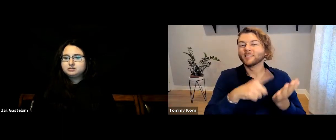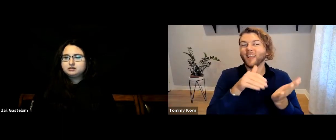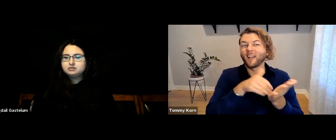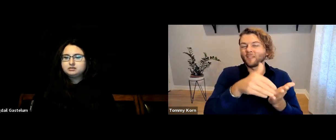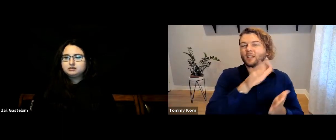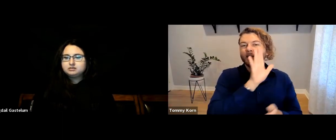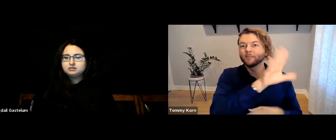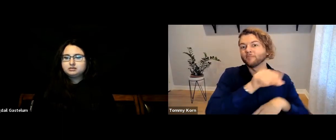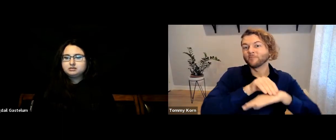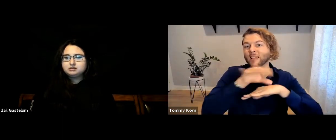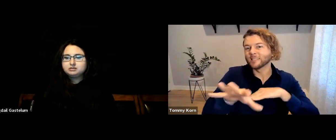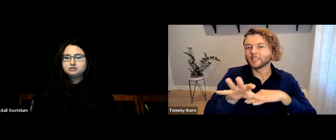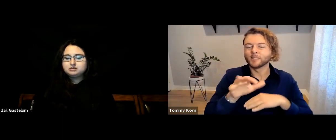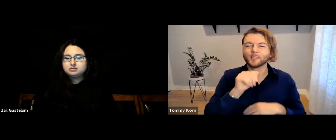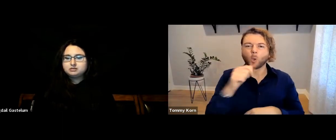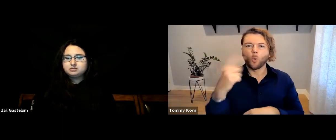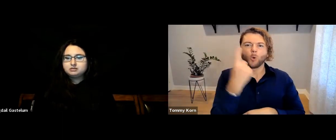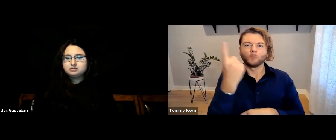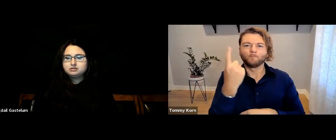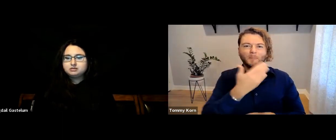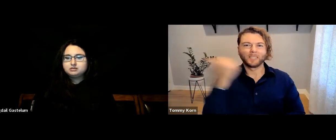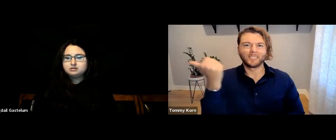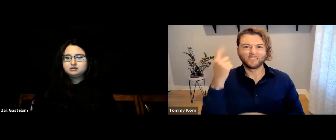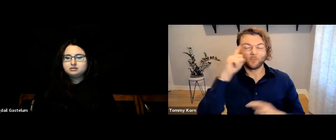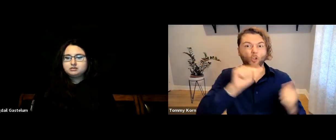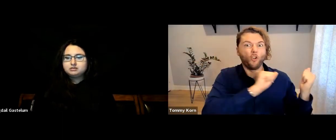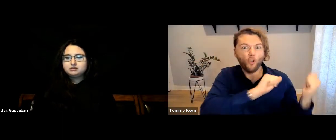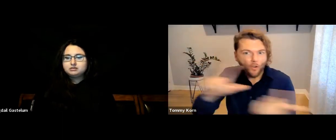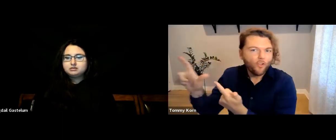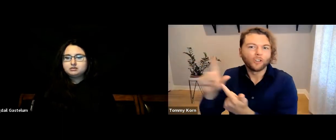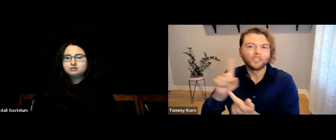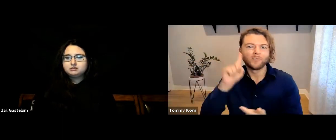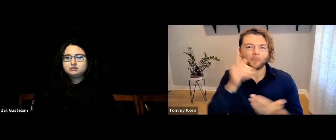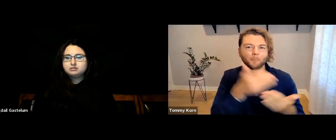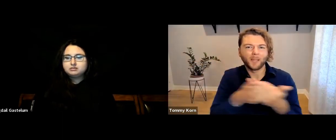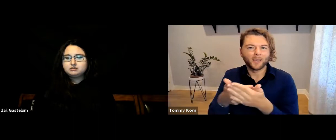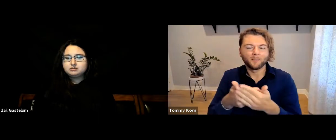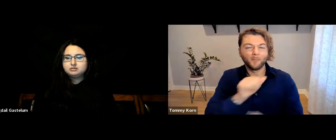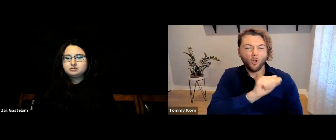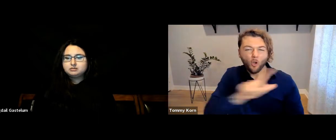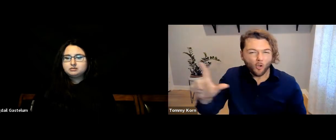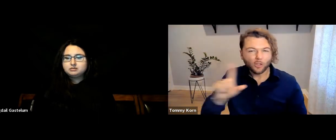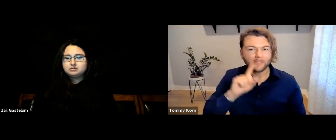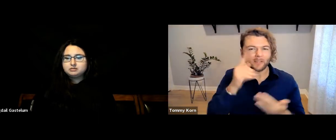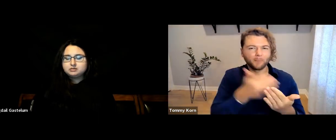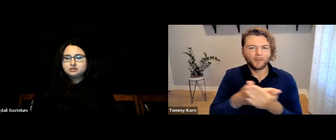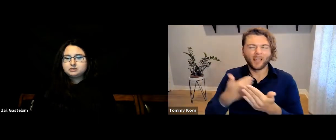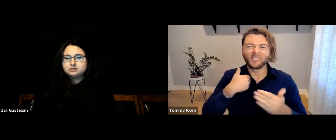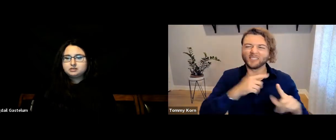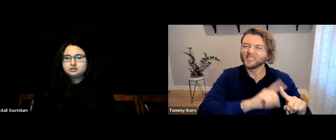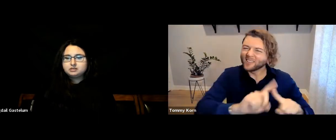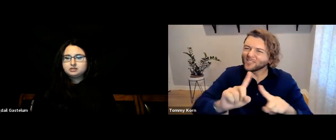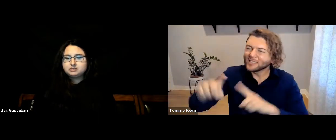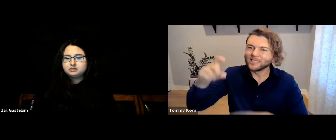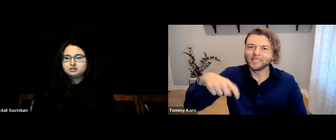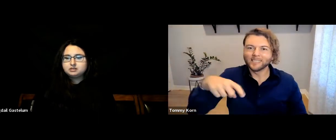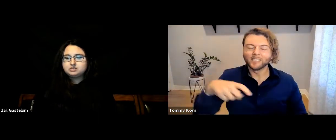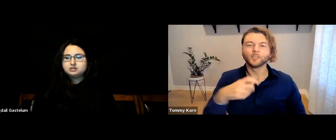but their advice isn’t always the best for ALL Deaf babies. Every Deaf child has unique needs,